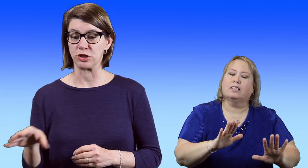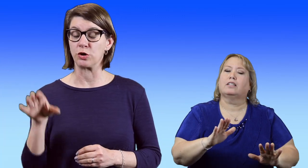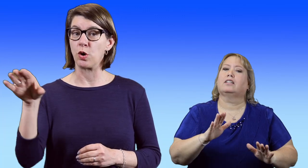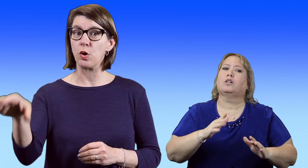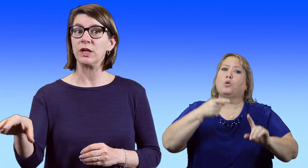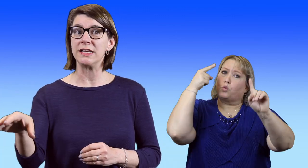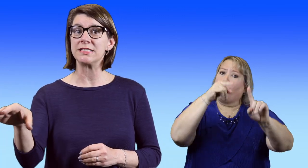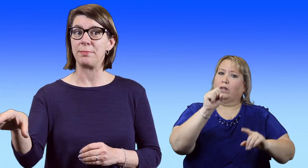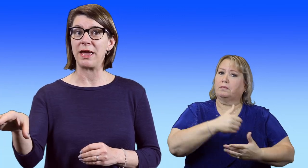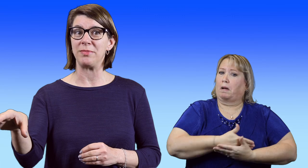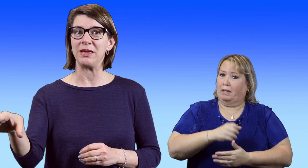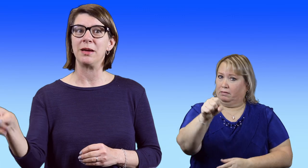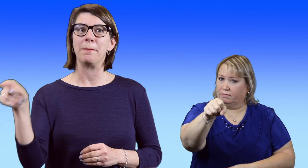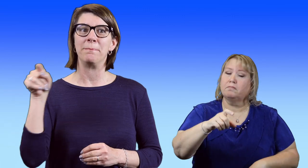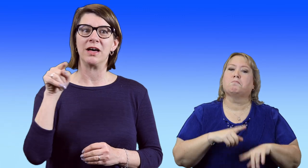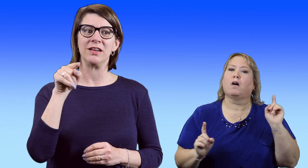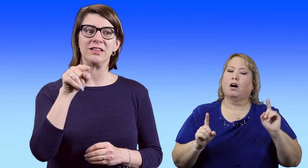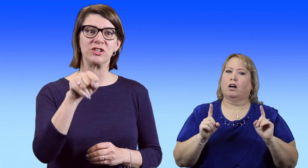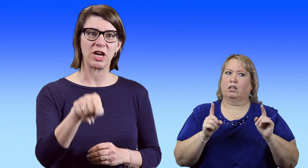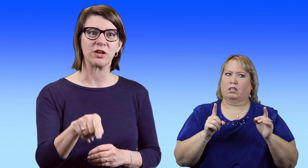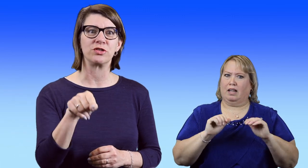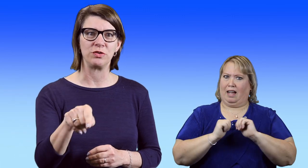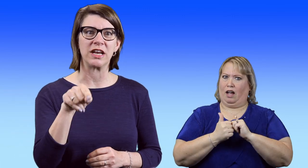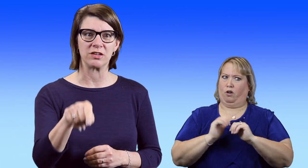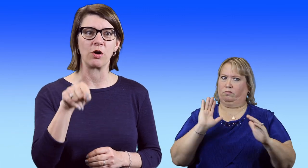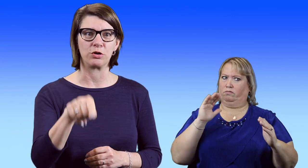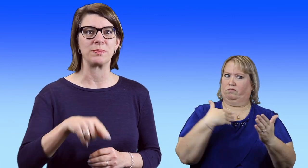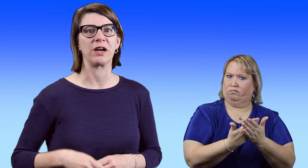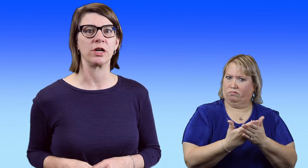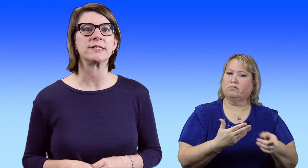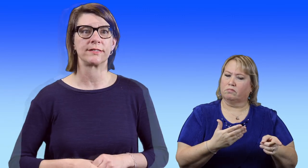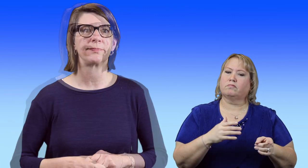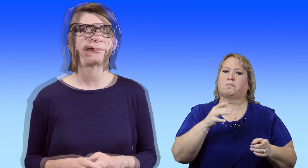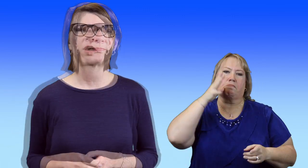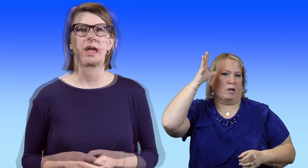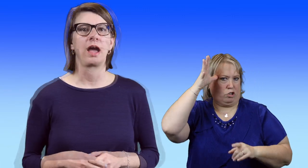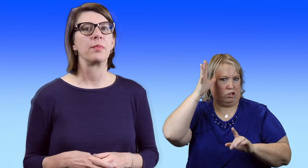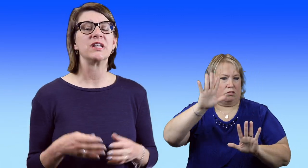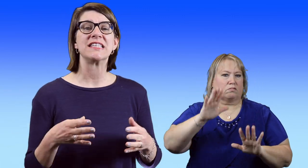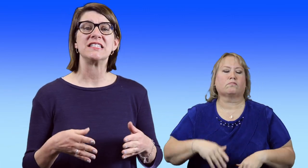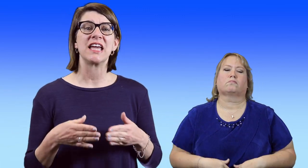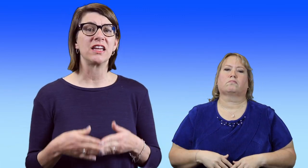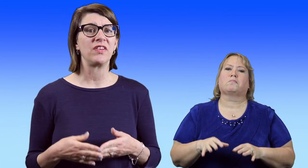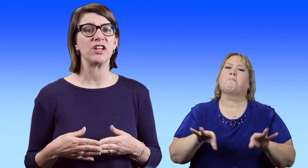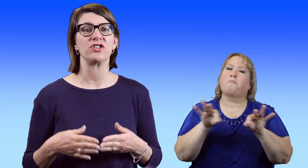The goal is the baby but the channel to that are those parents. Okay. I'm going to say take advantage